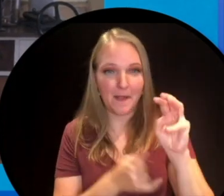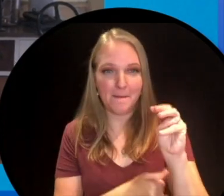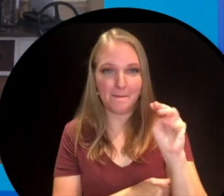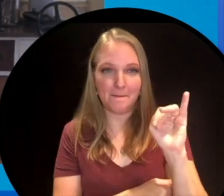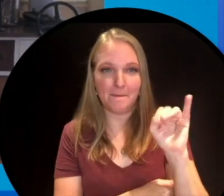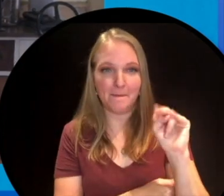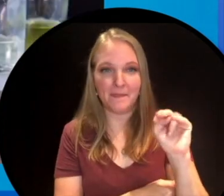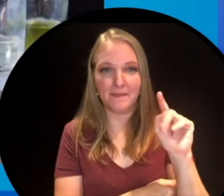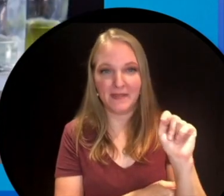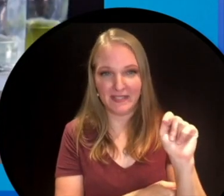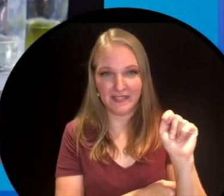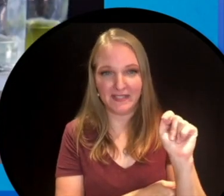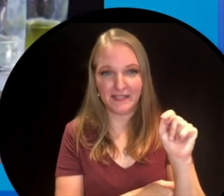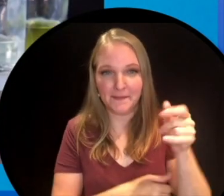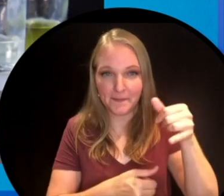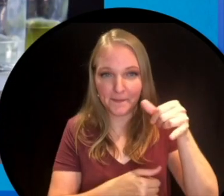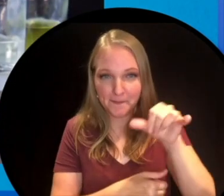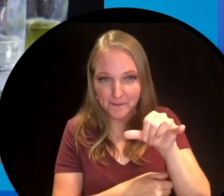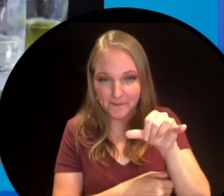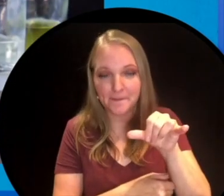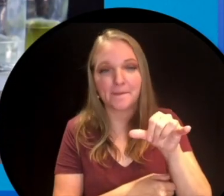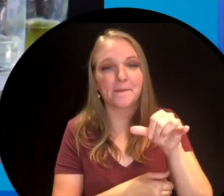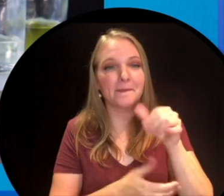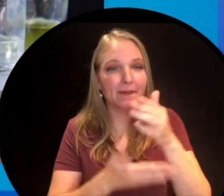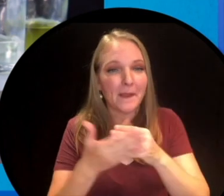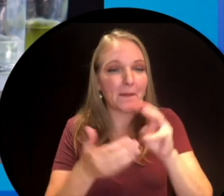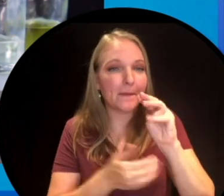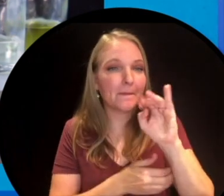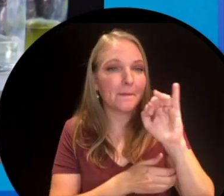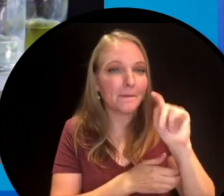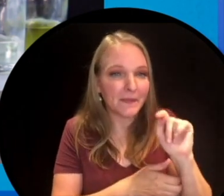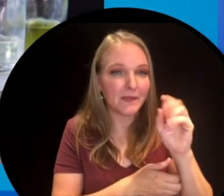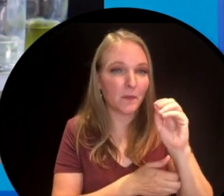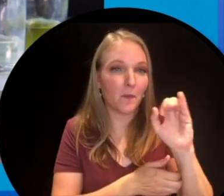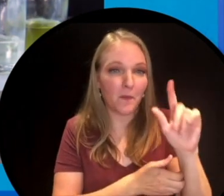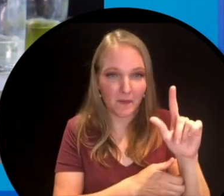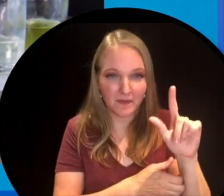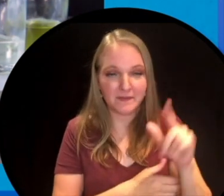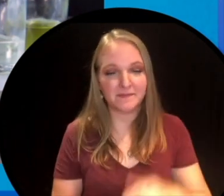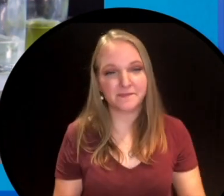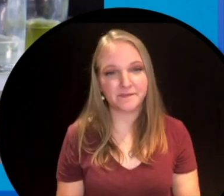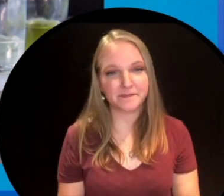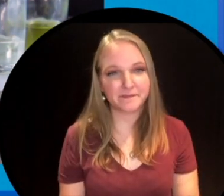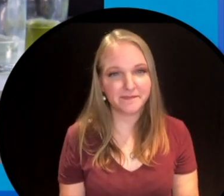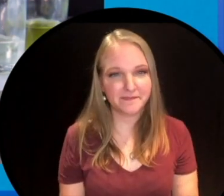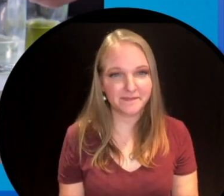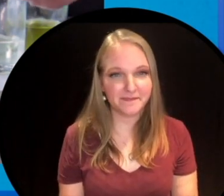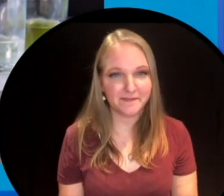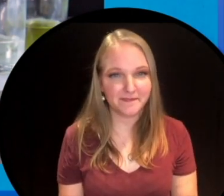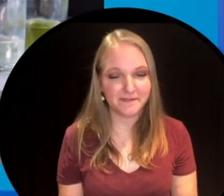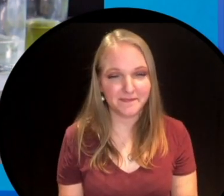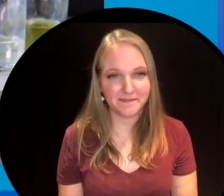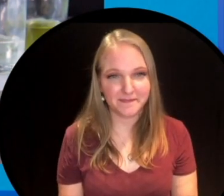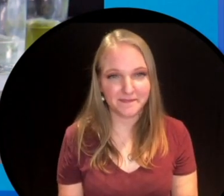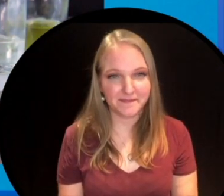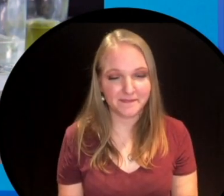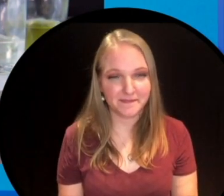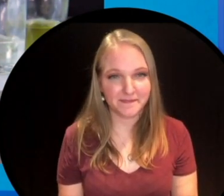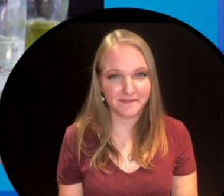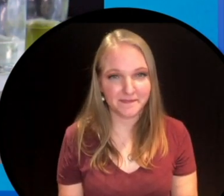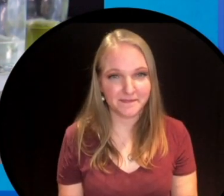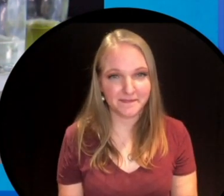and then lastly we're gonna take some mint. I'm gonna put in some mint oil as well.